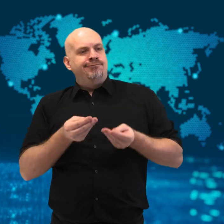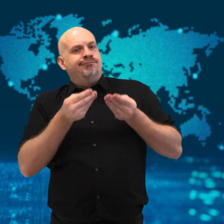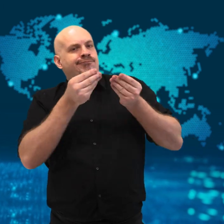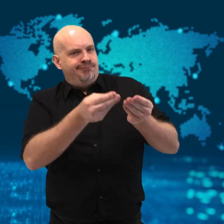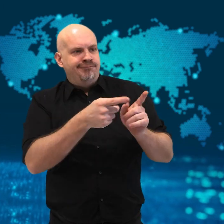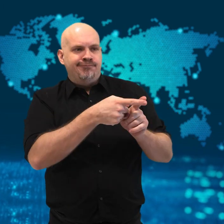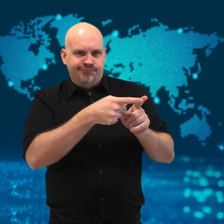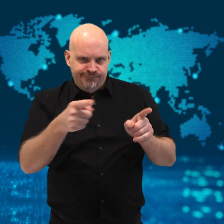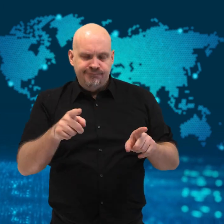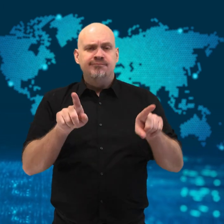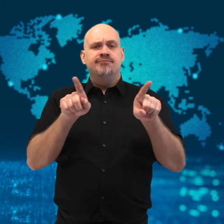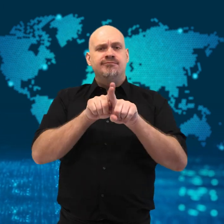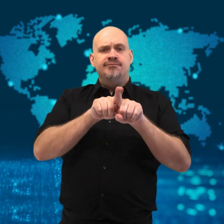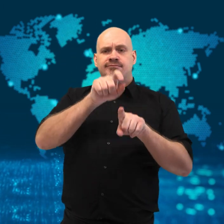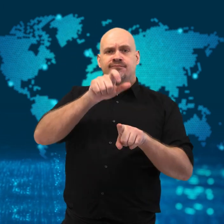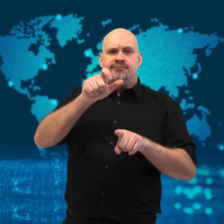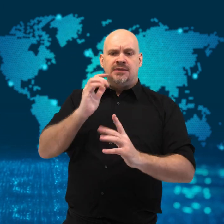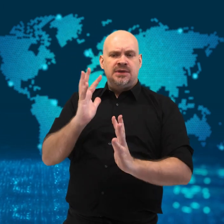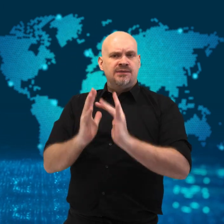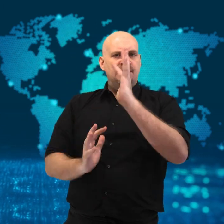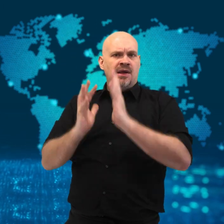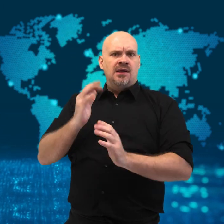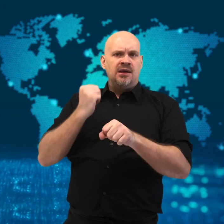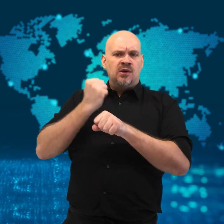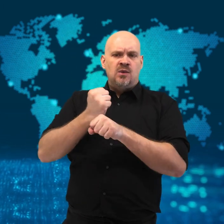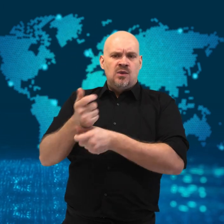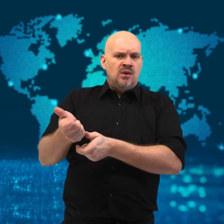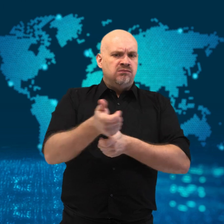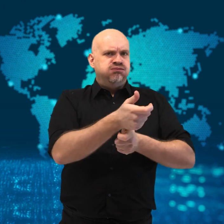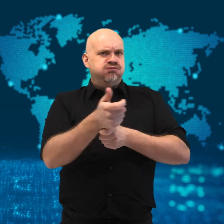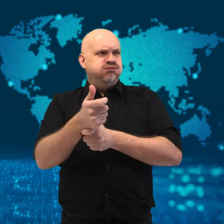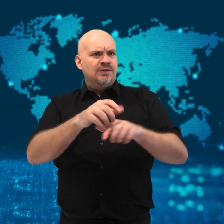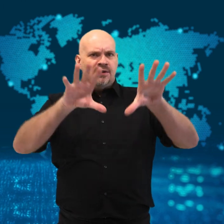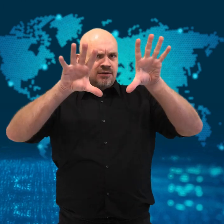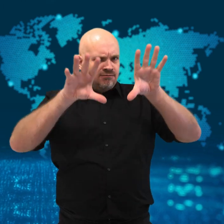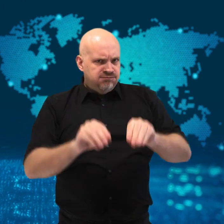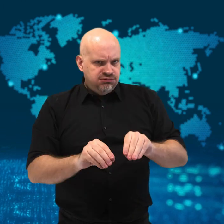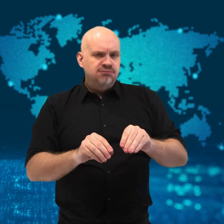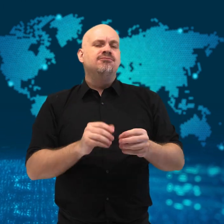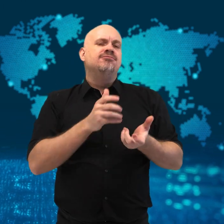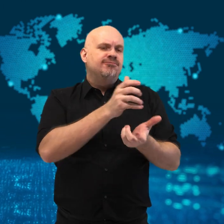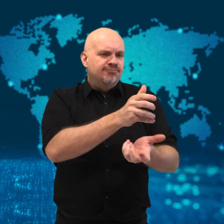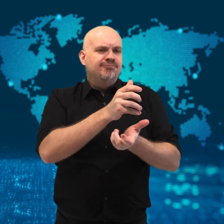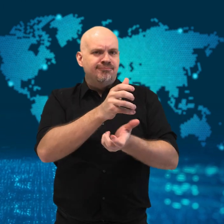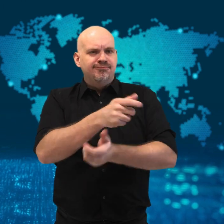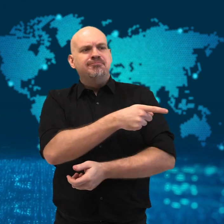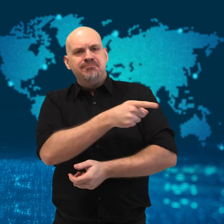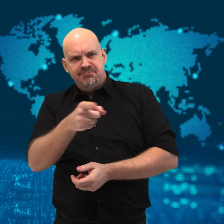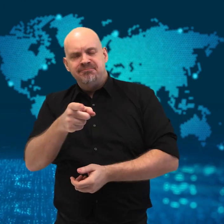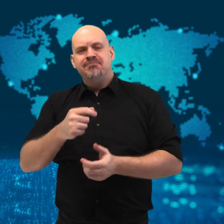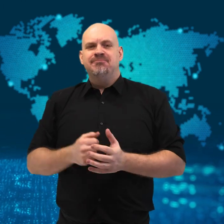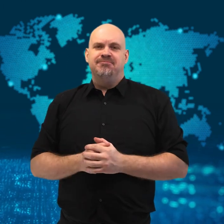as well as the firefighters who helped extinguish the fire.